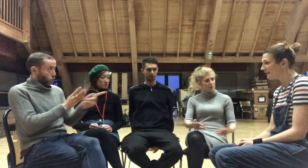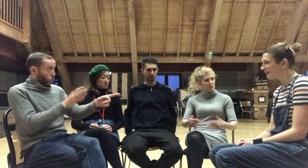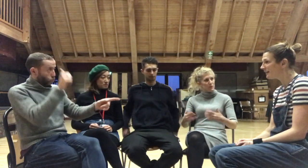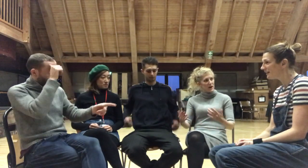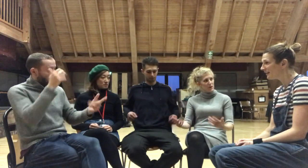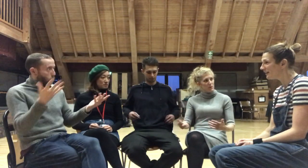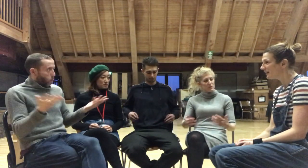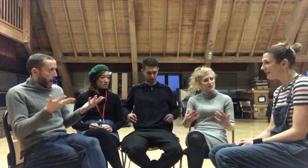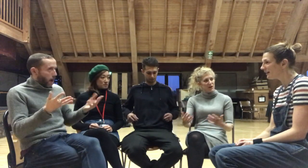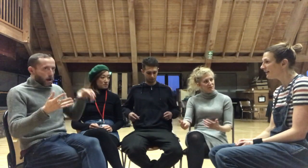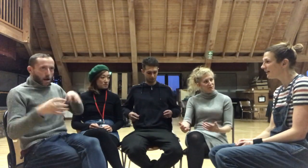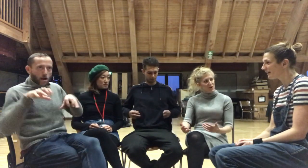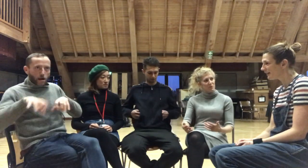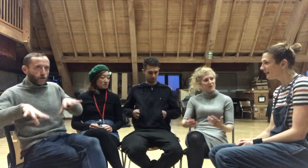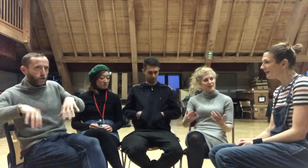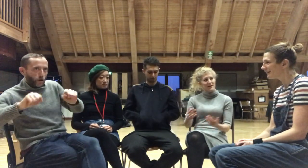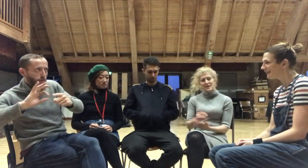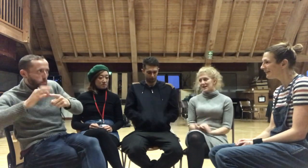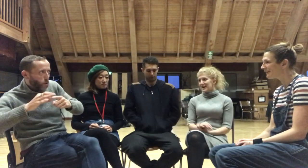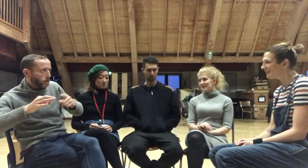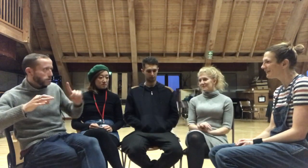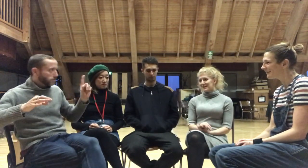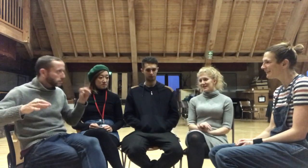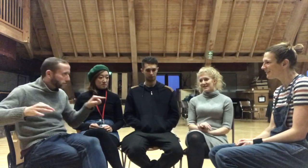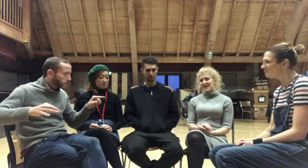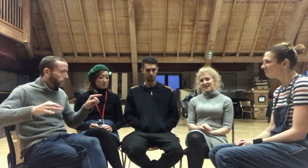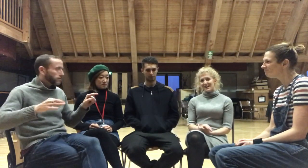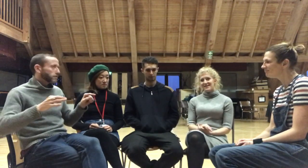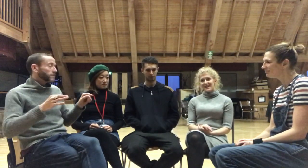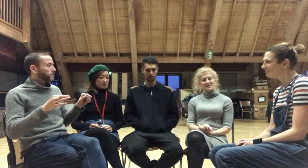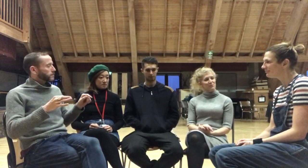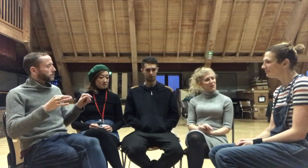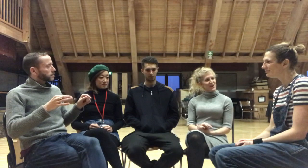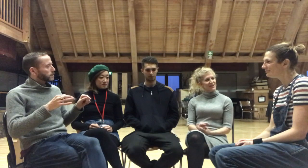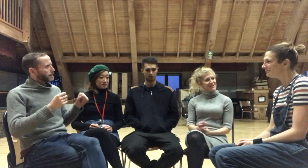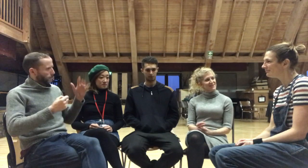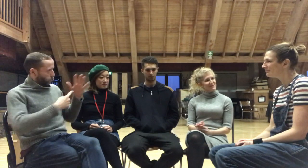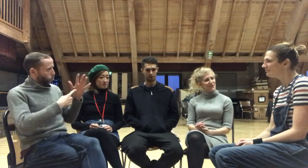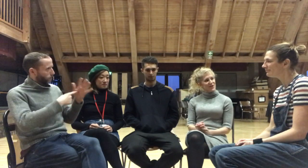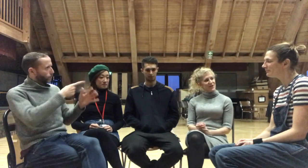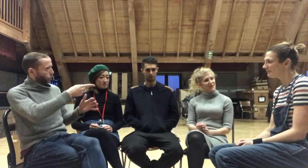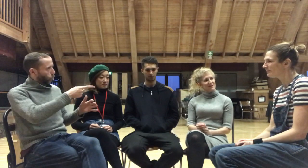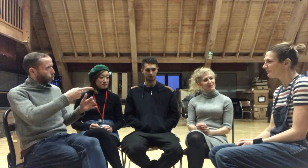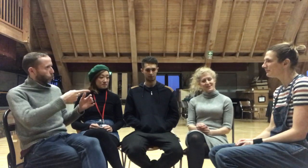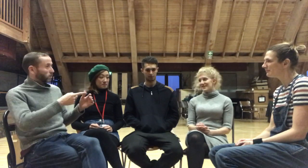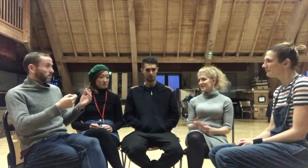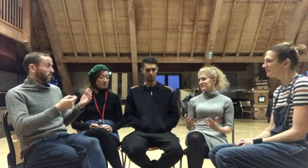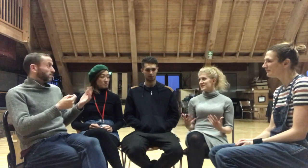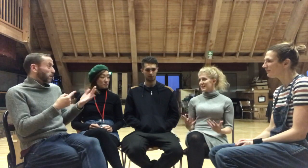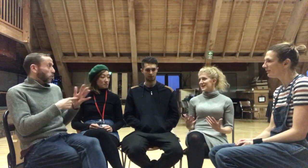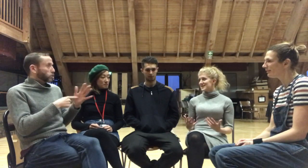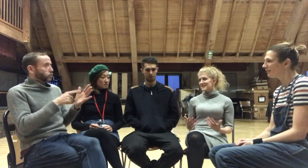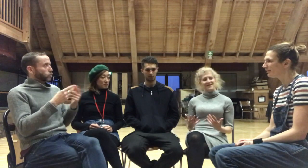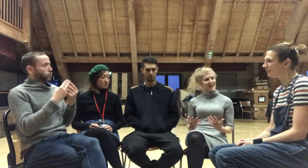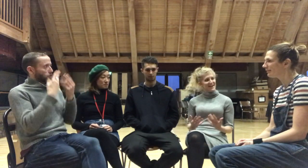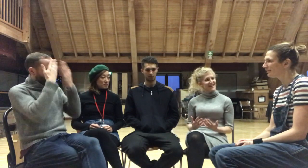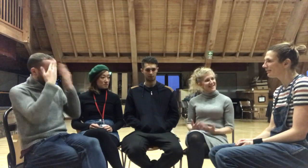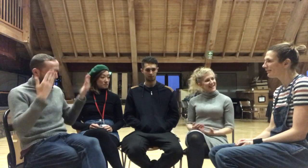where you were starting from and it's important for...to respect that. And I feel